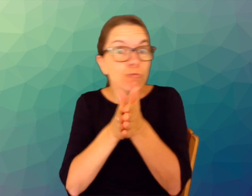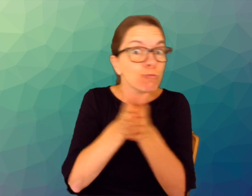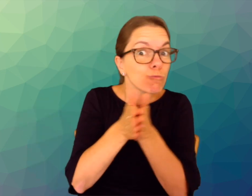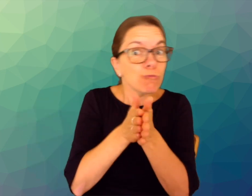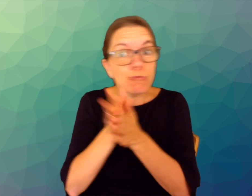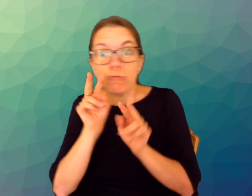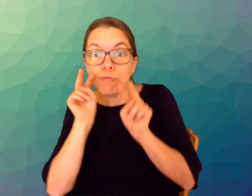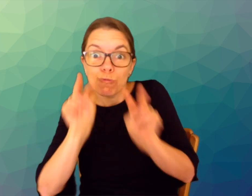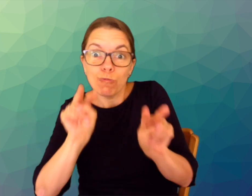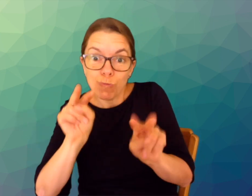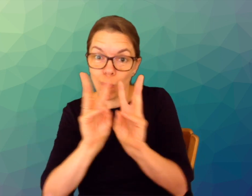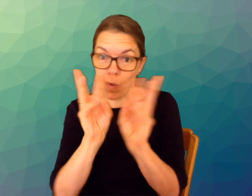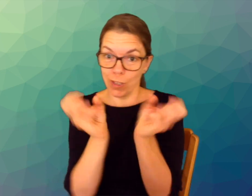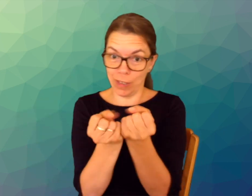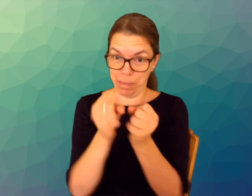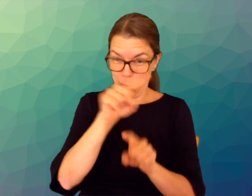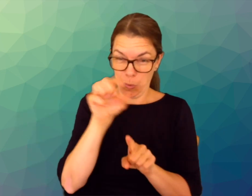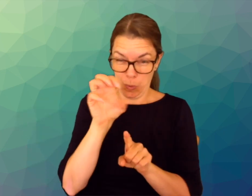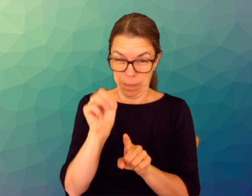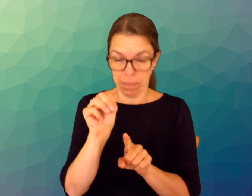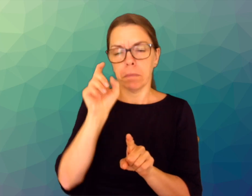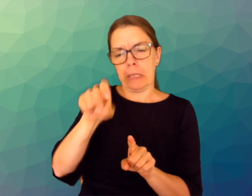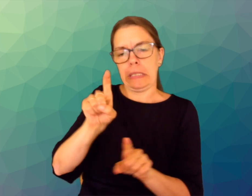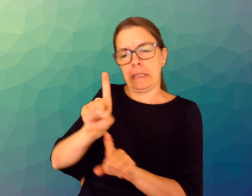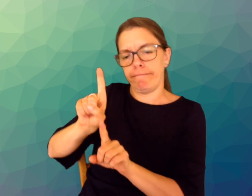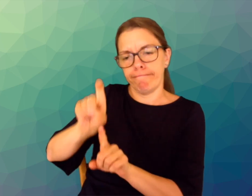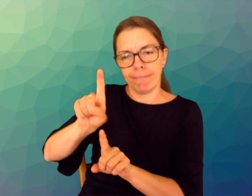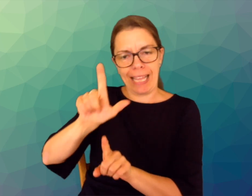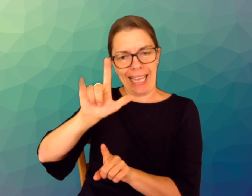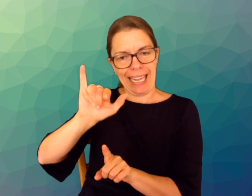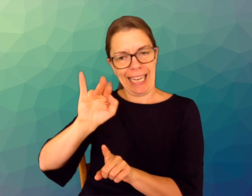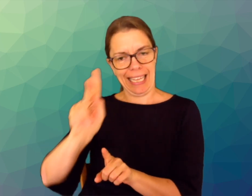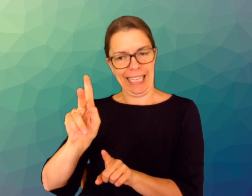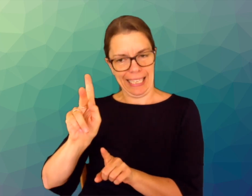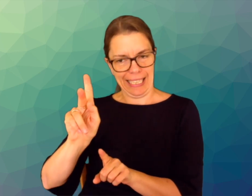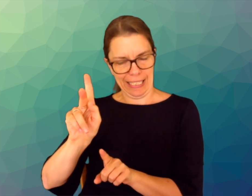You need a link in order to access the summit.